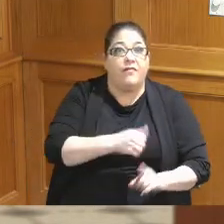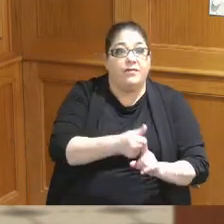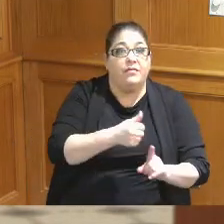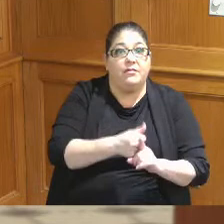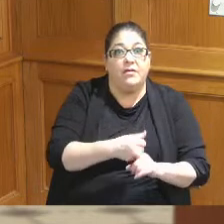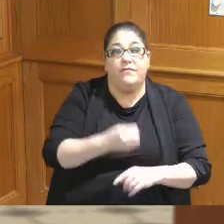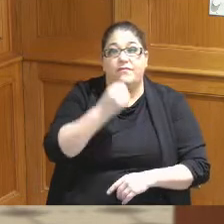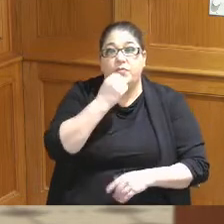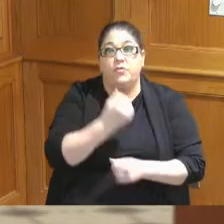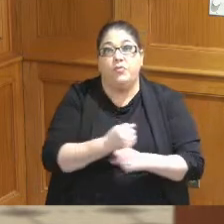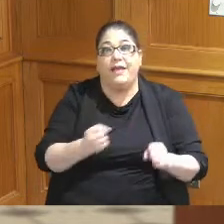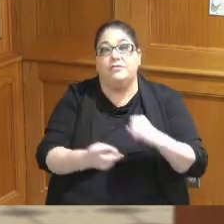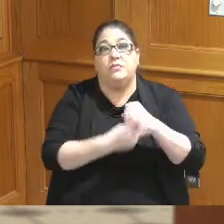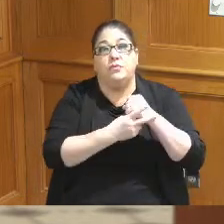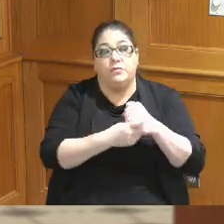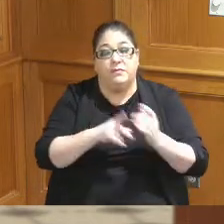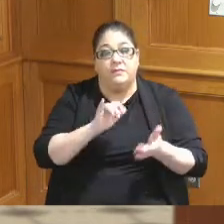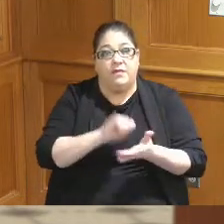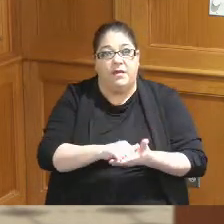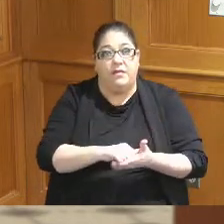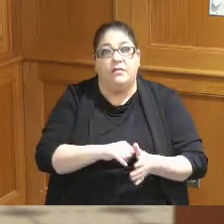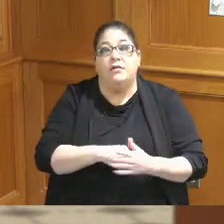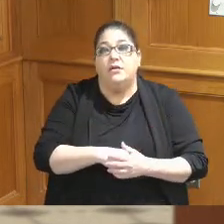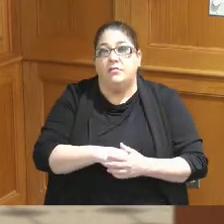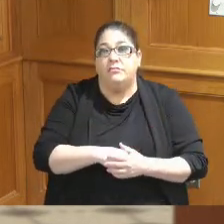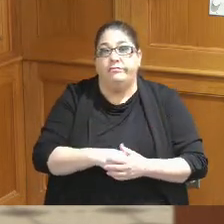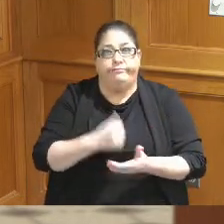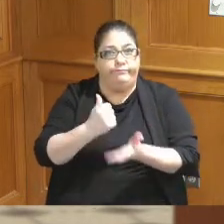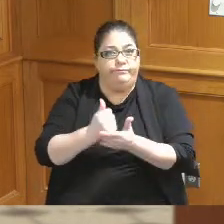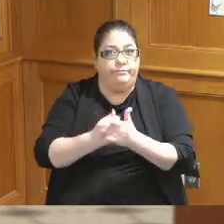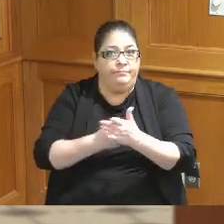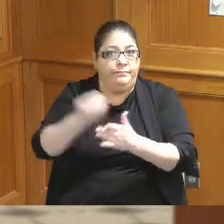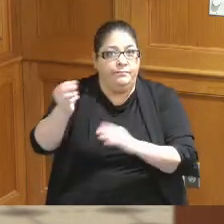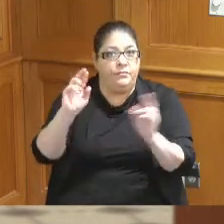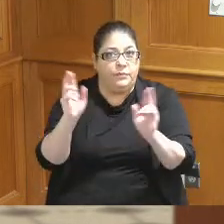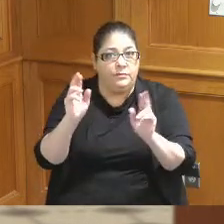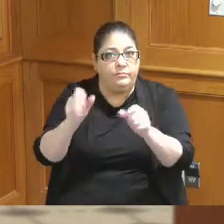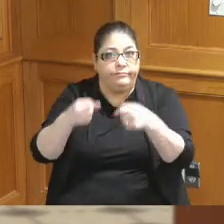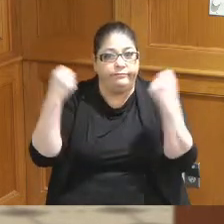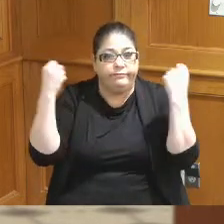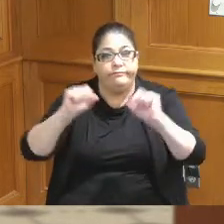food rescue and you need help with a refrigerator that Grant health funds those kinds of projects